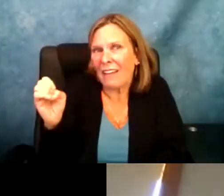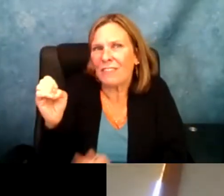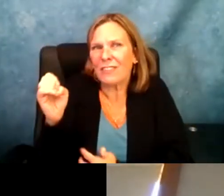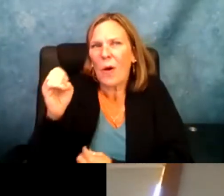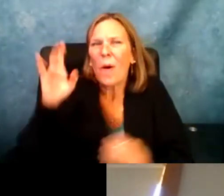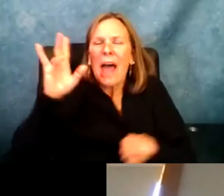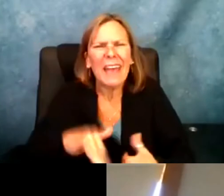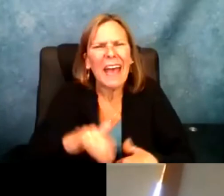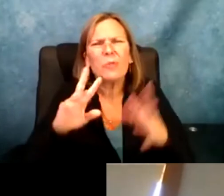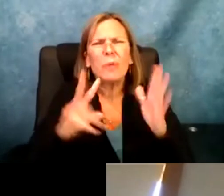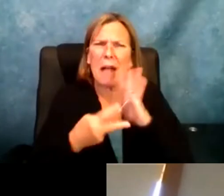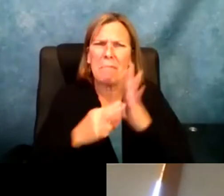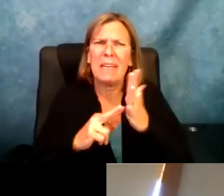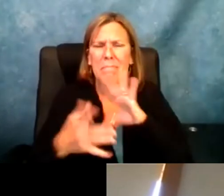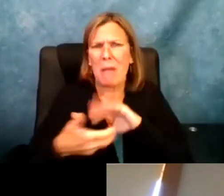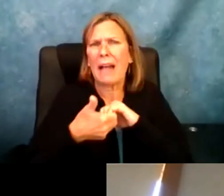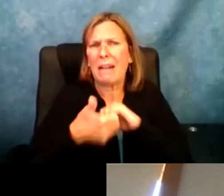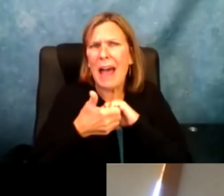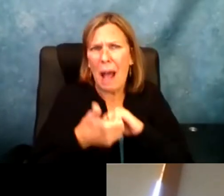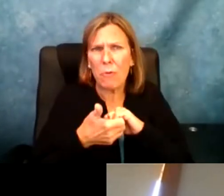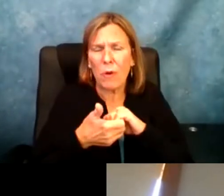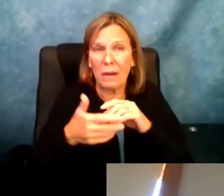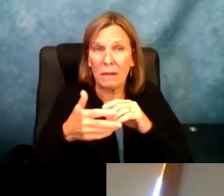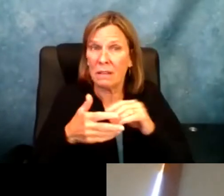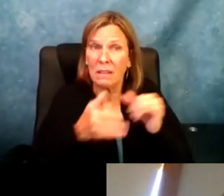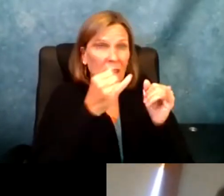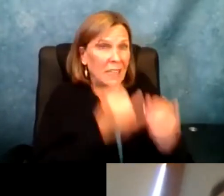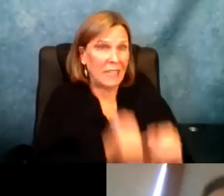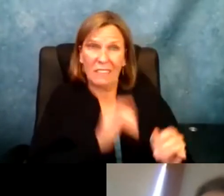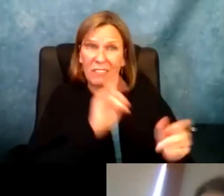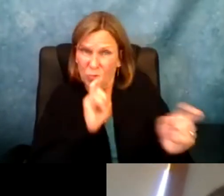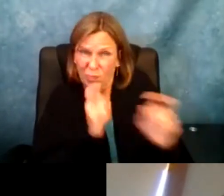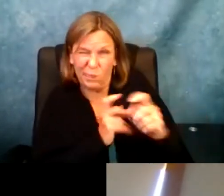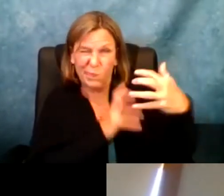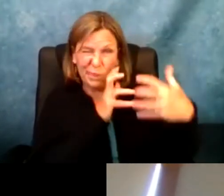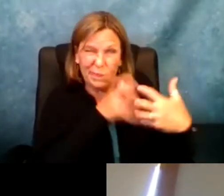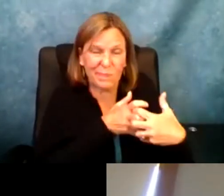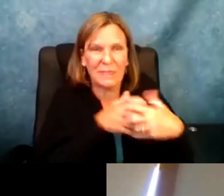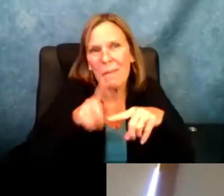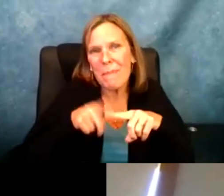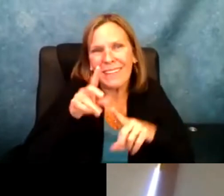style of the educator. So that's what I mean by collaborate because I do